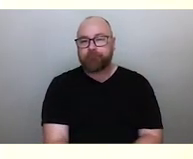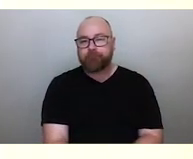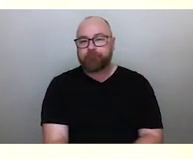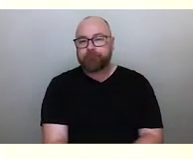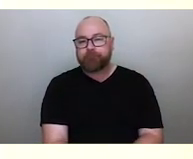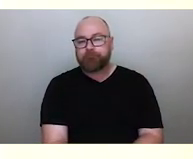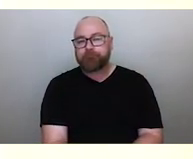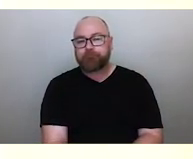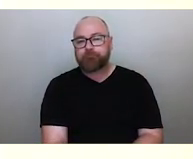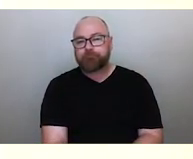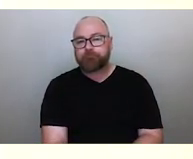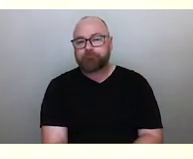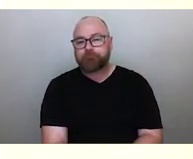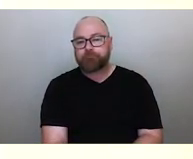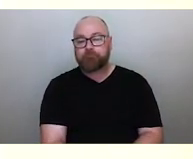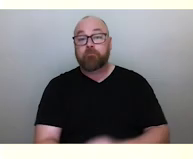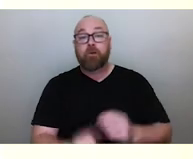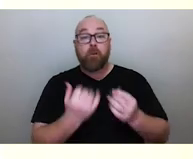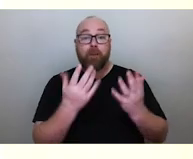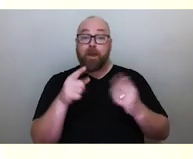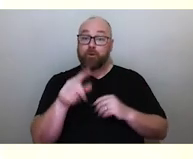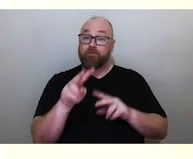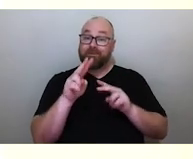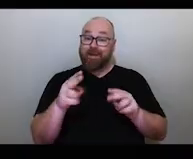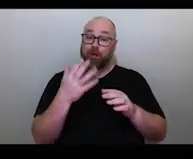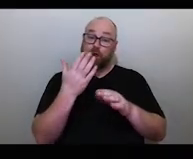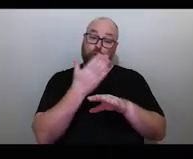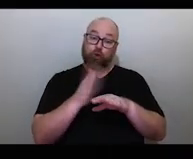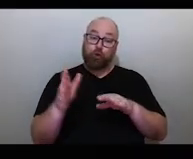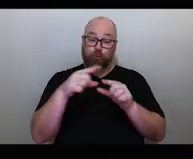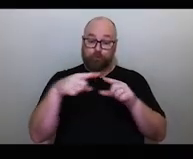during a new moon, for example, little horns of the moon,